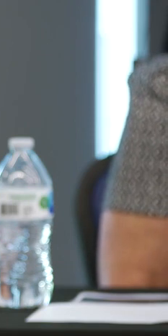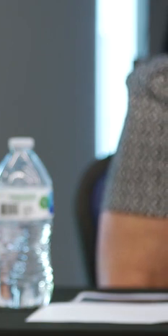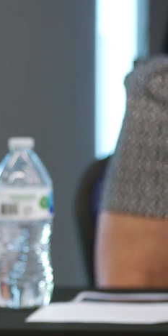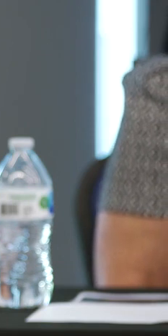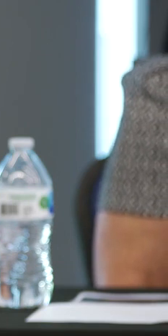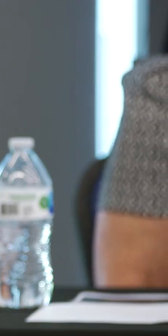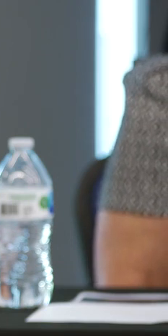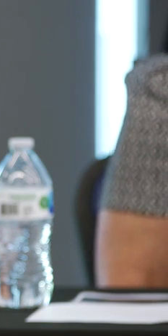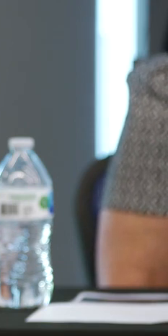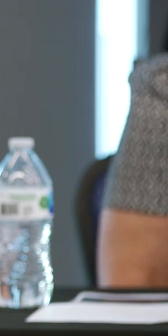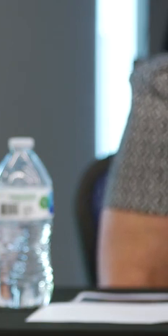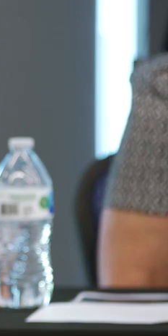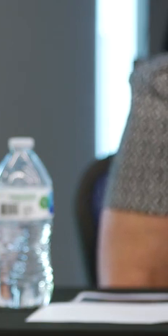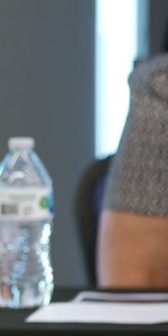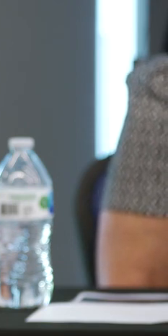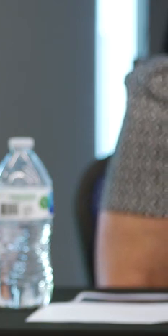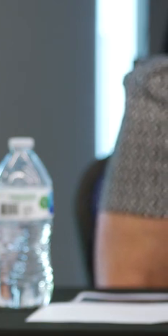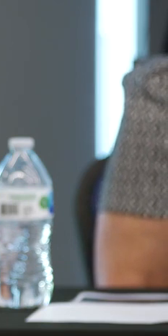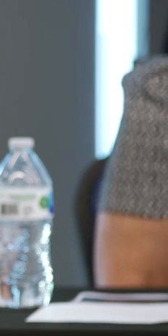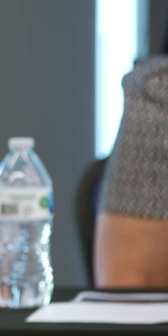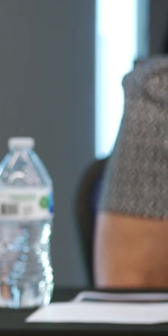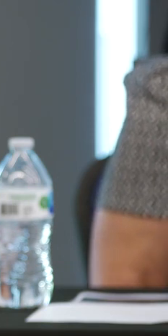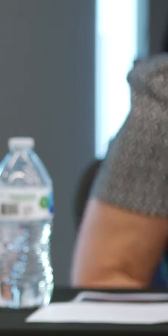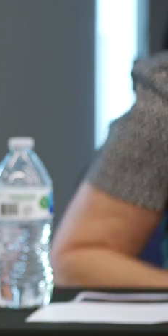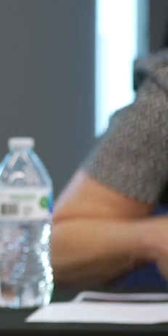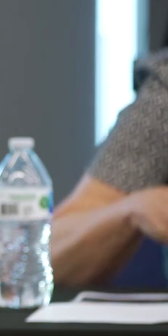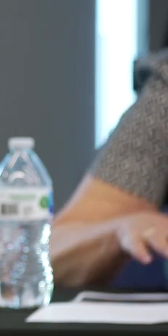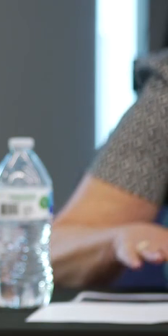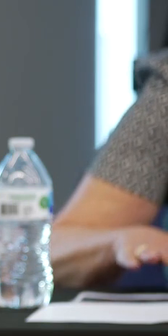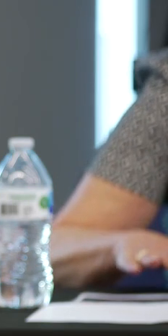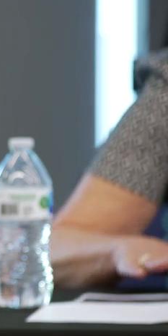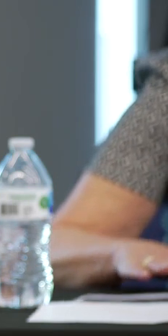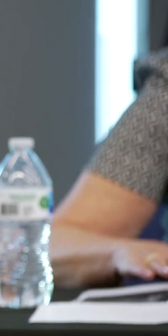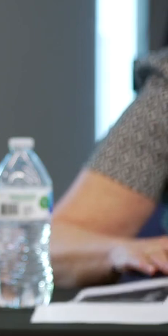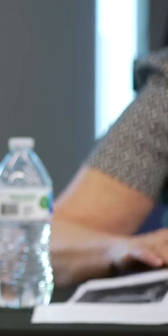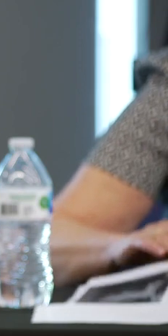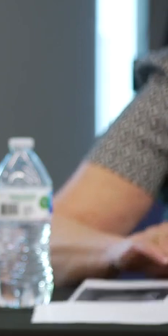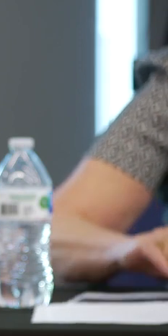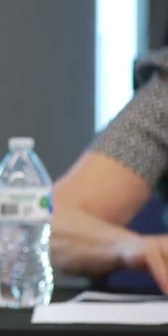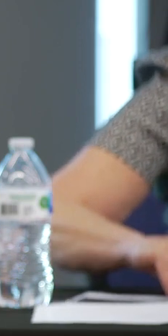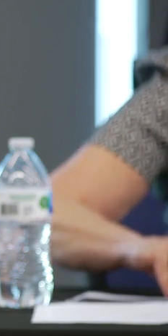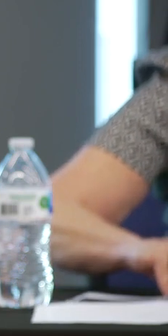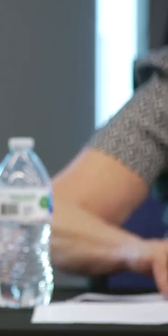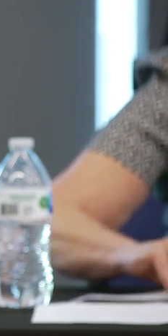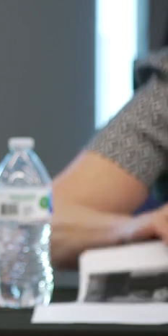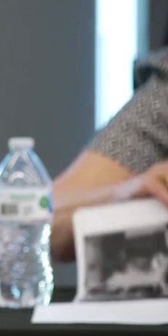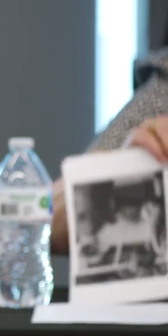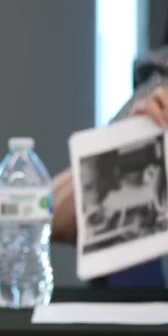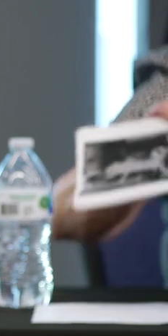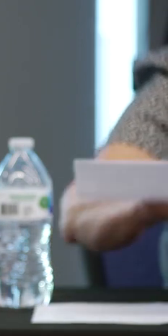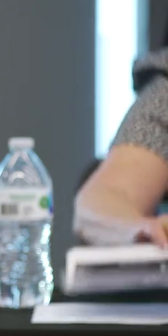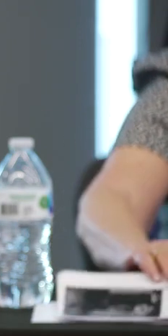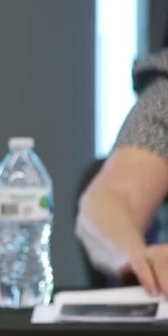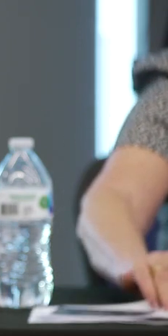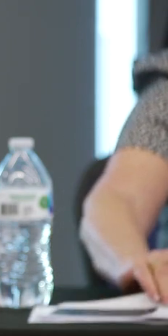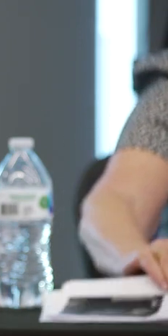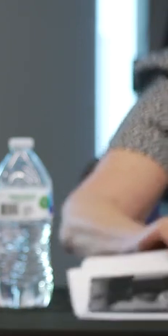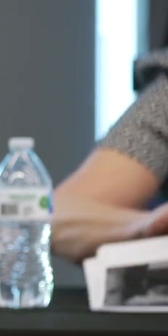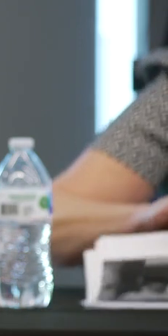for the intersection of homelessness and health, leading her to become an advocate for those who are often overlooked and underserved.